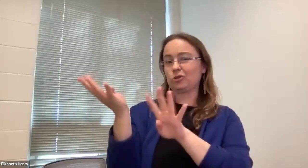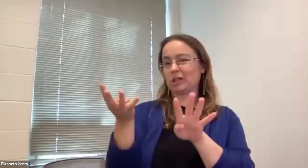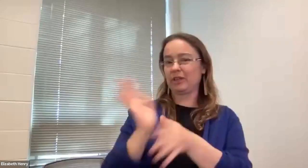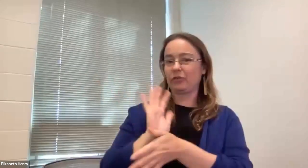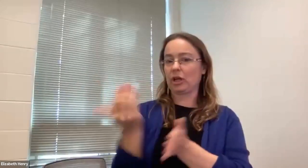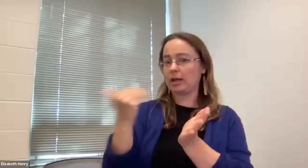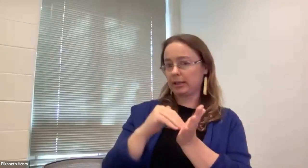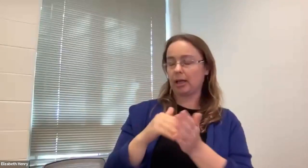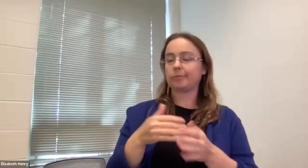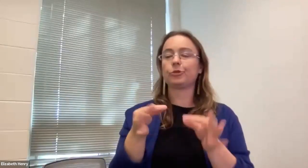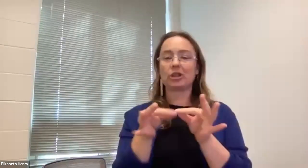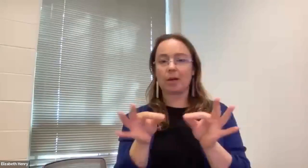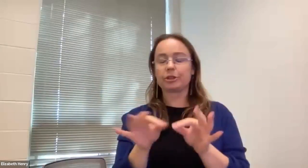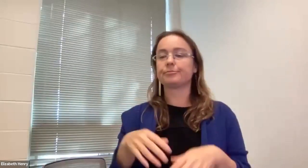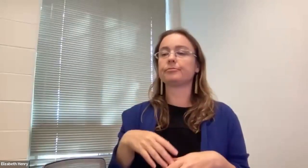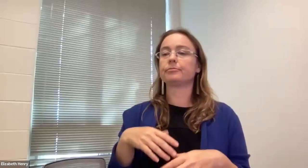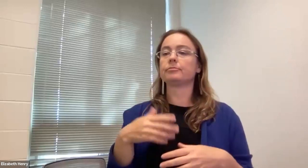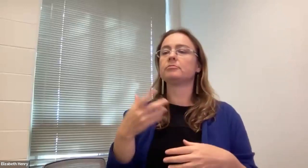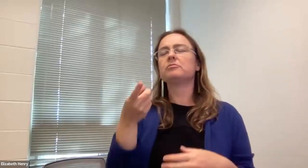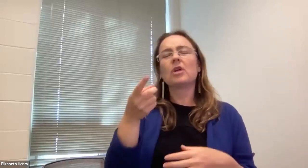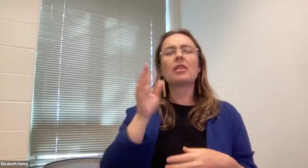Gustavo Navarrete (he/him/él): uh for streaming captures for a video.